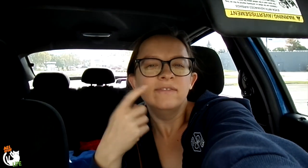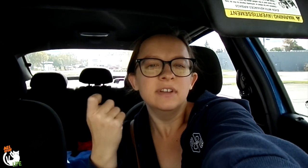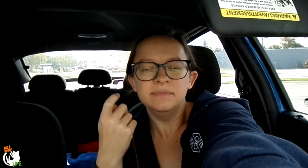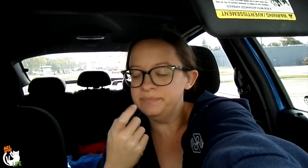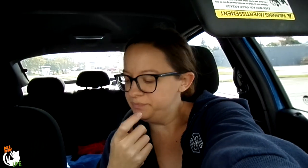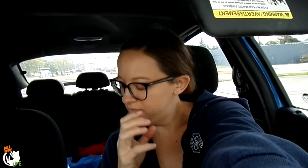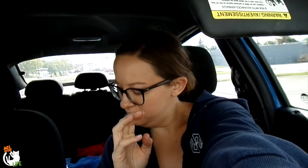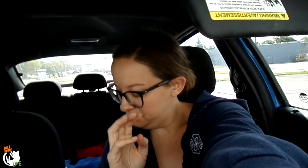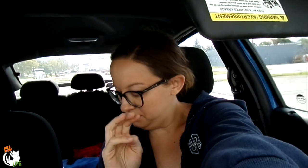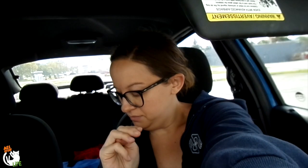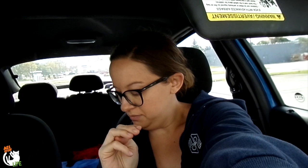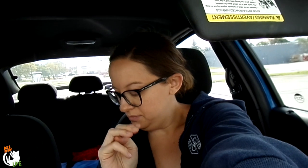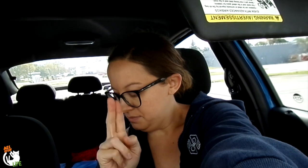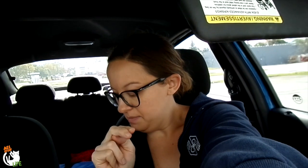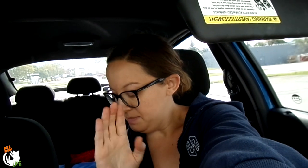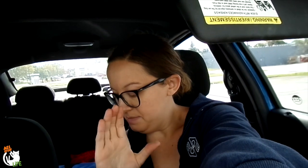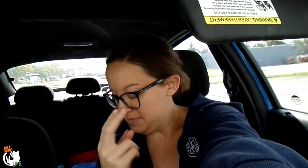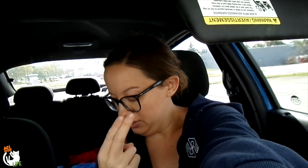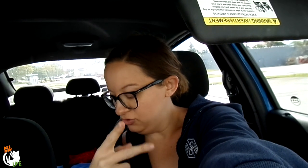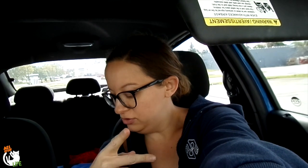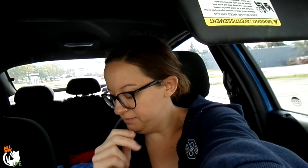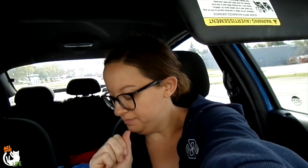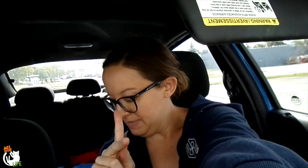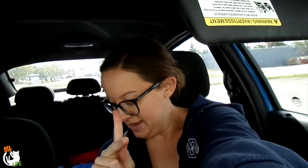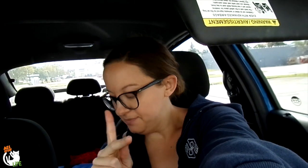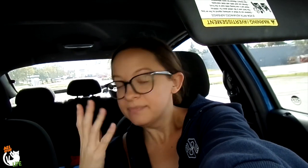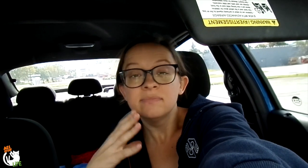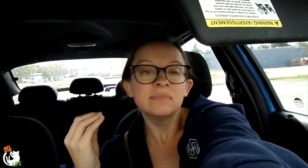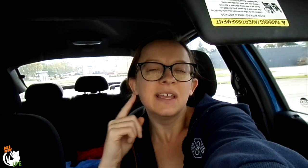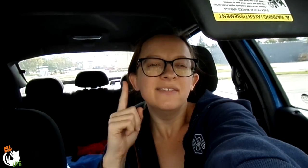This is from MunchPak.